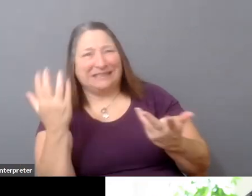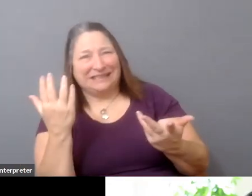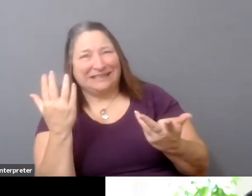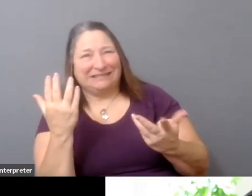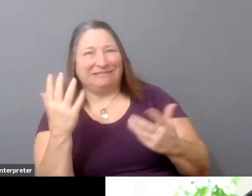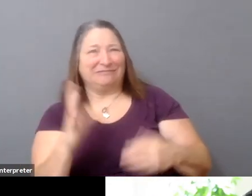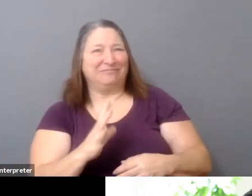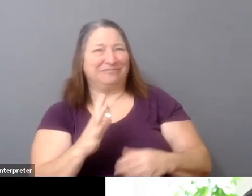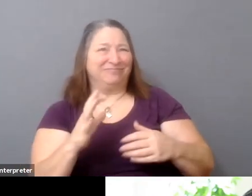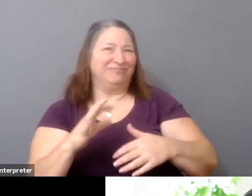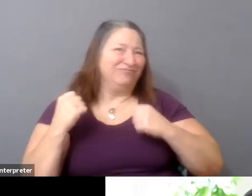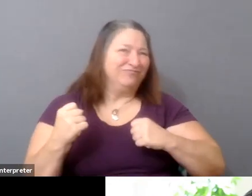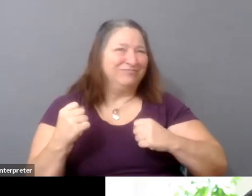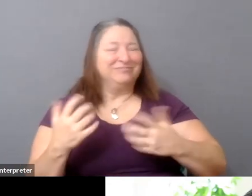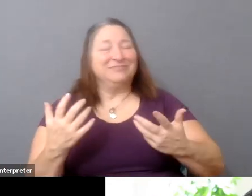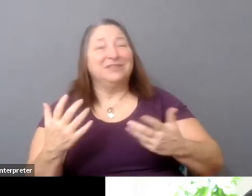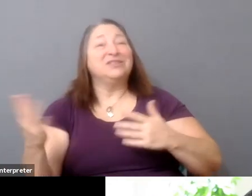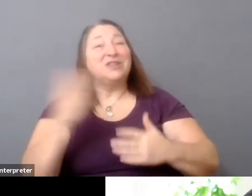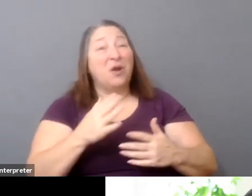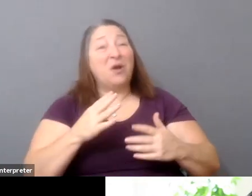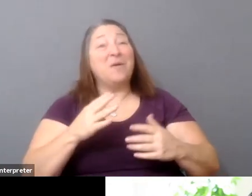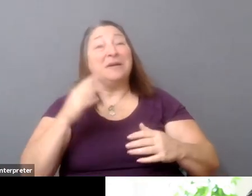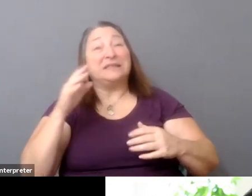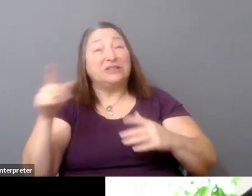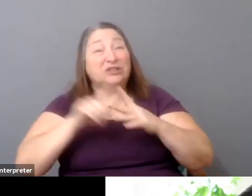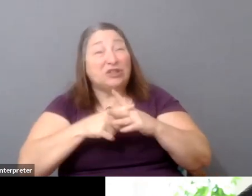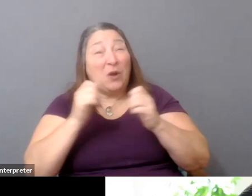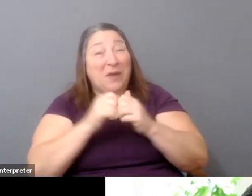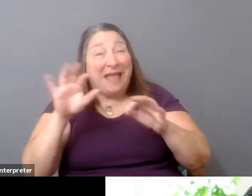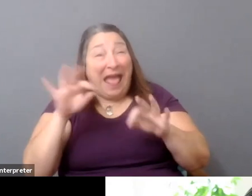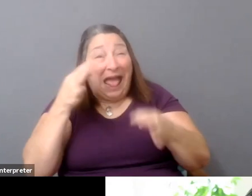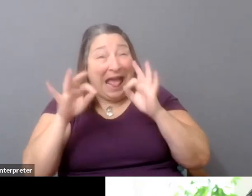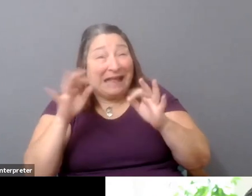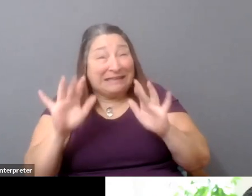and why you're trying to do what you're doing and they understand the story behind you,